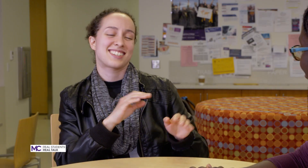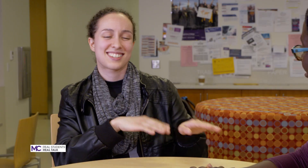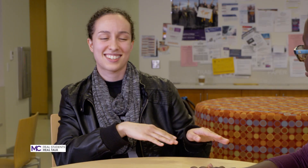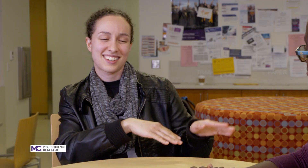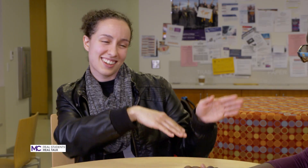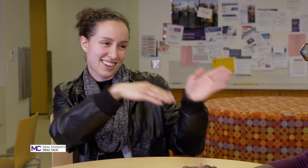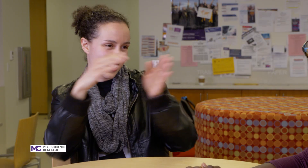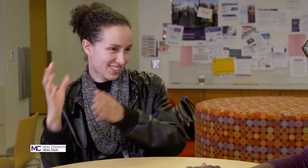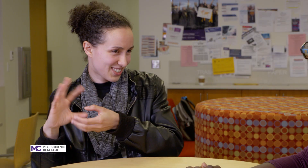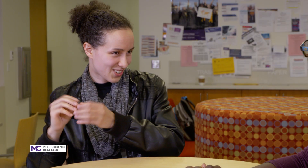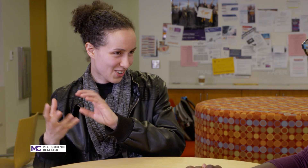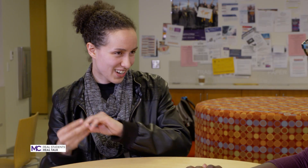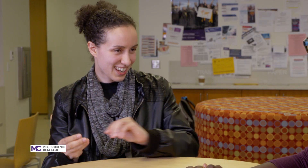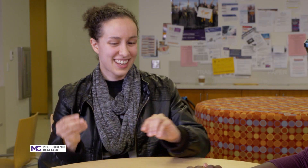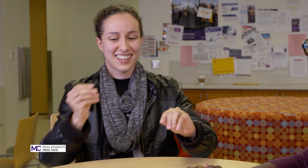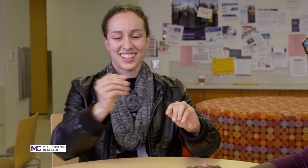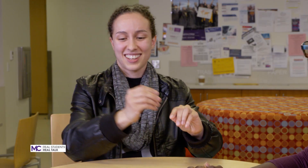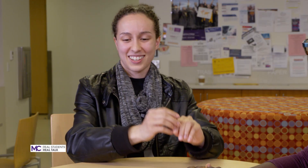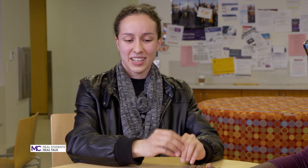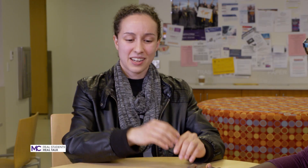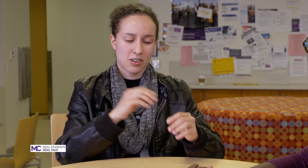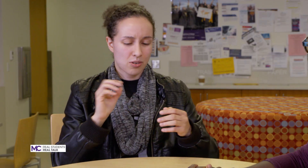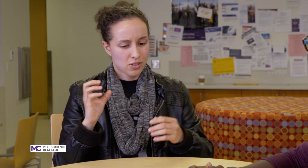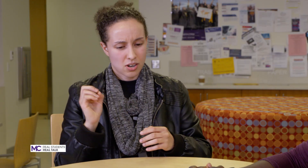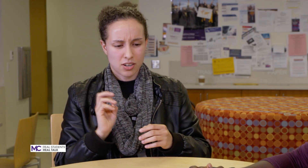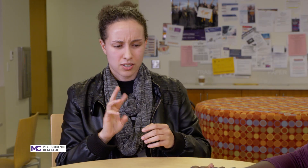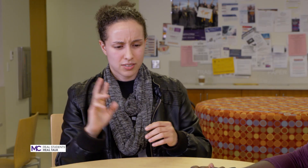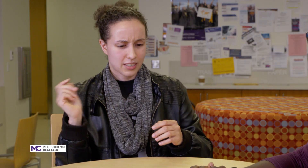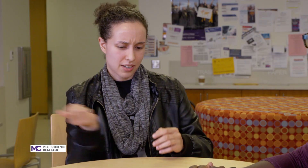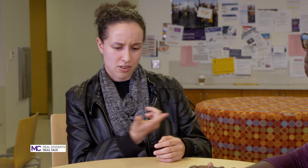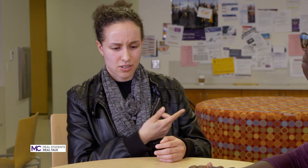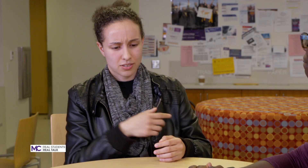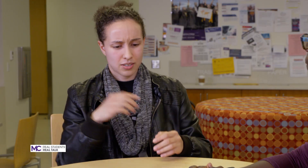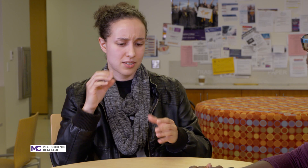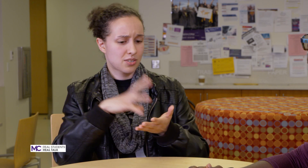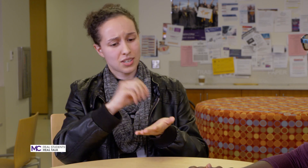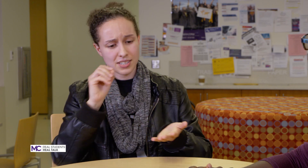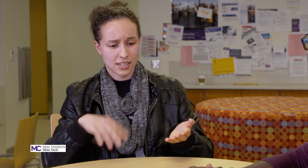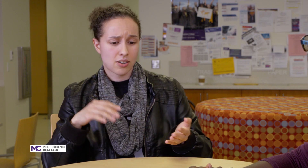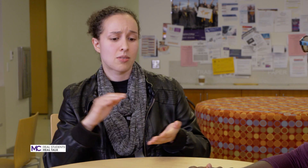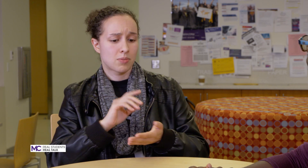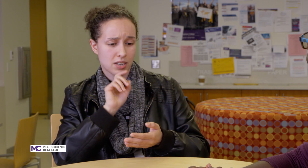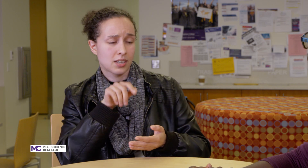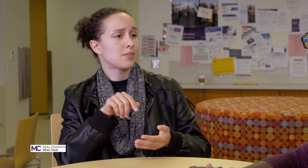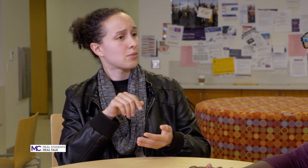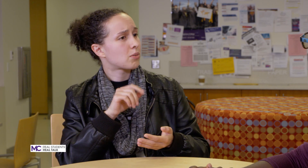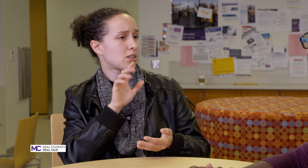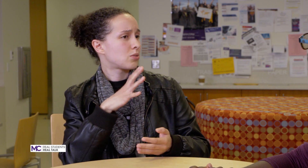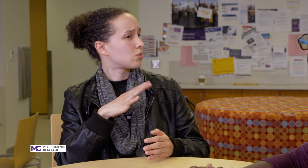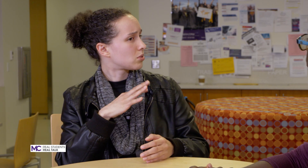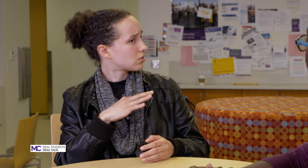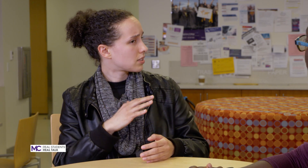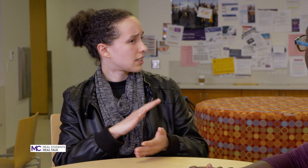another story like overall like all the students here are pretty pretty cool